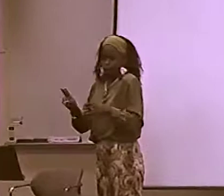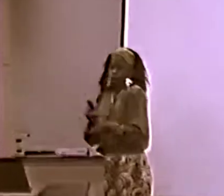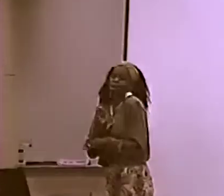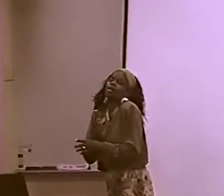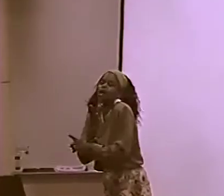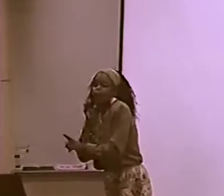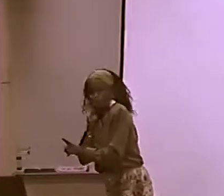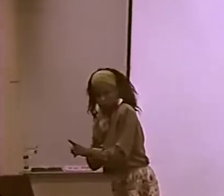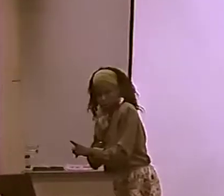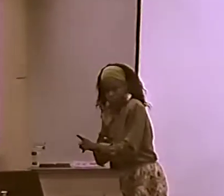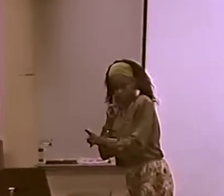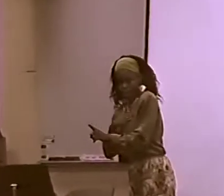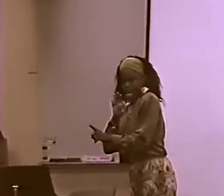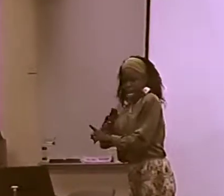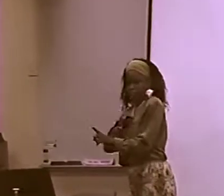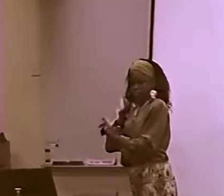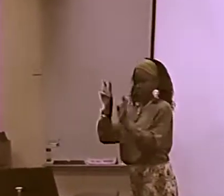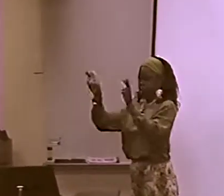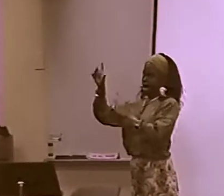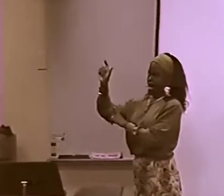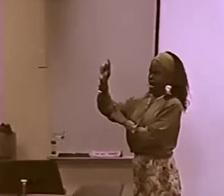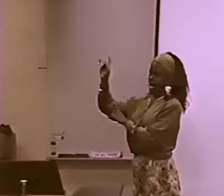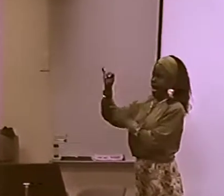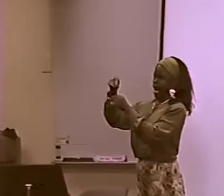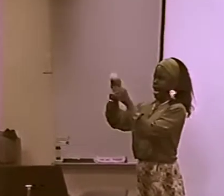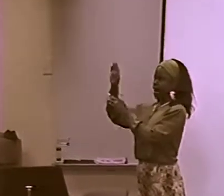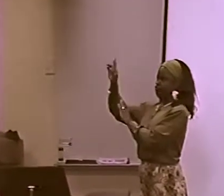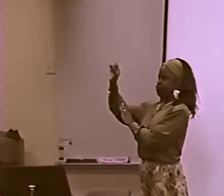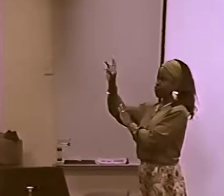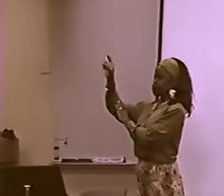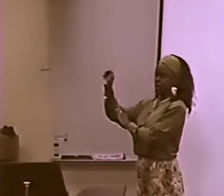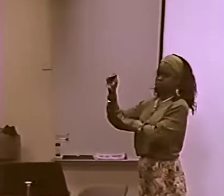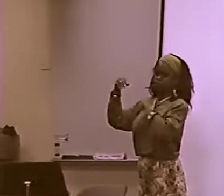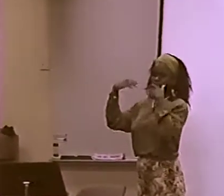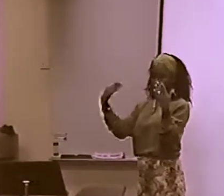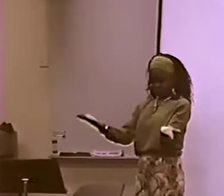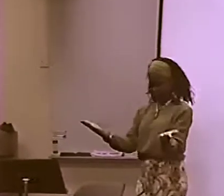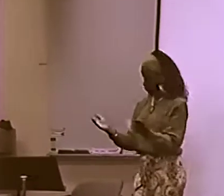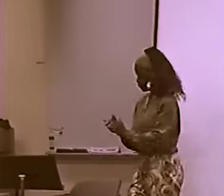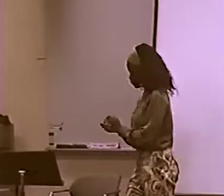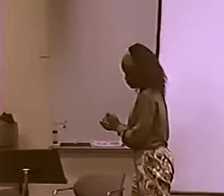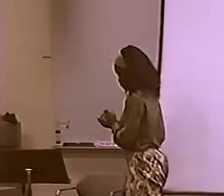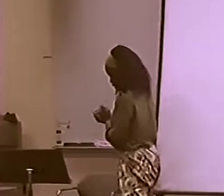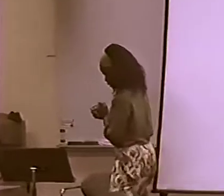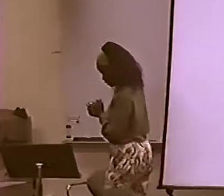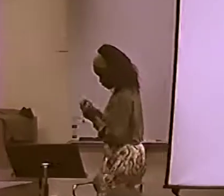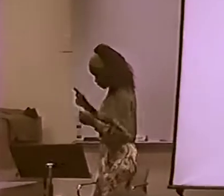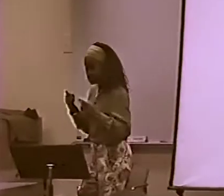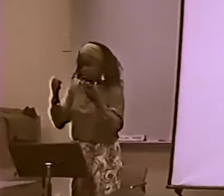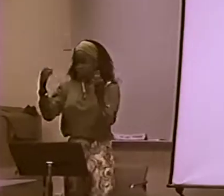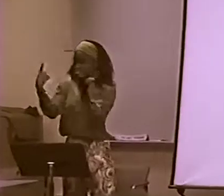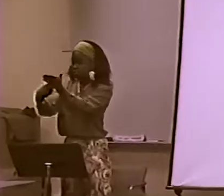NOW, WE USED THE COLOR BROWN BECAUSE... THAT CHARACTER,